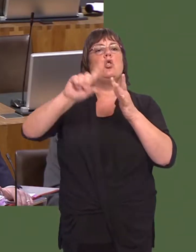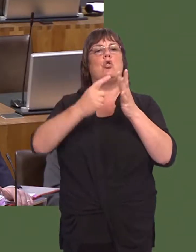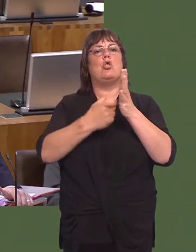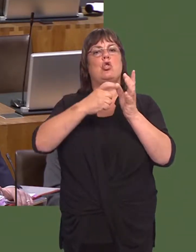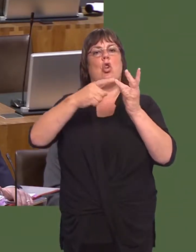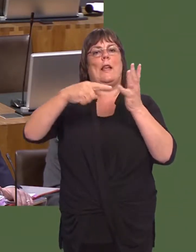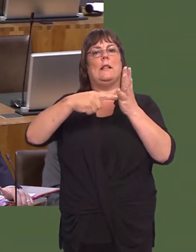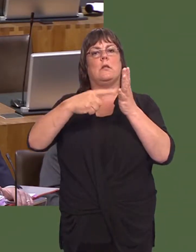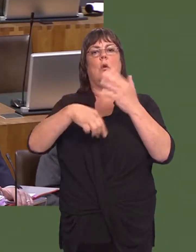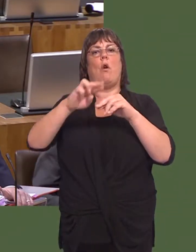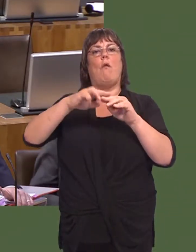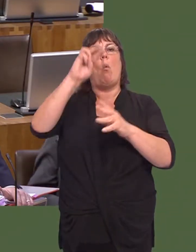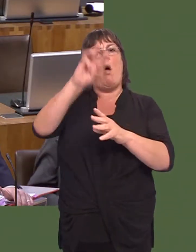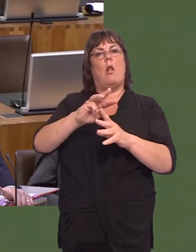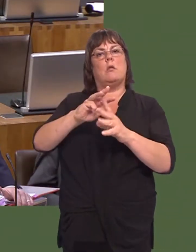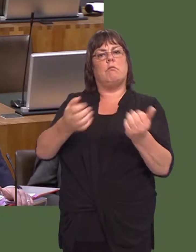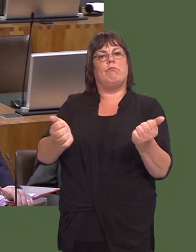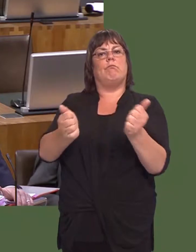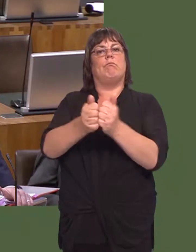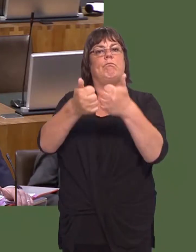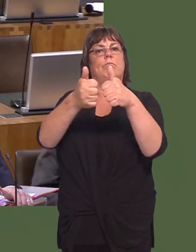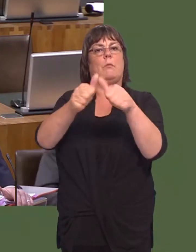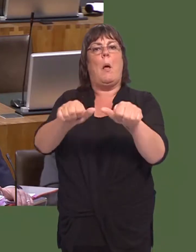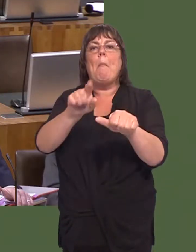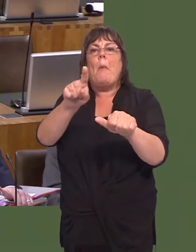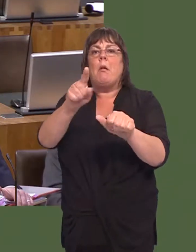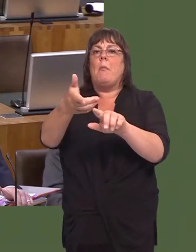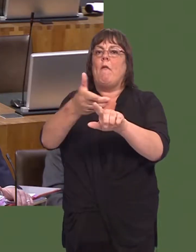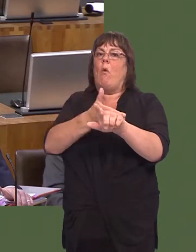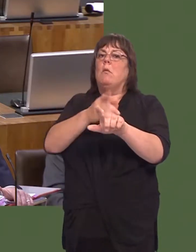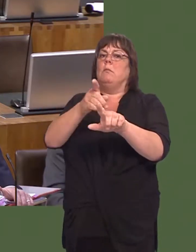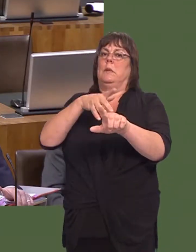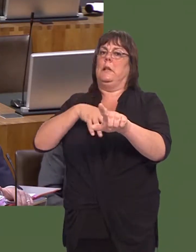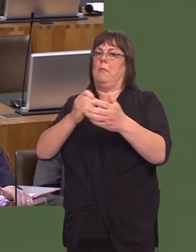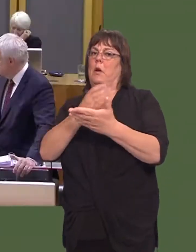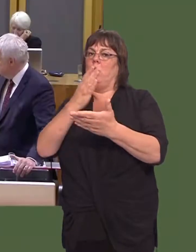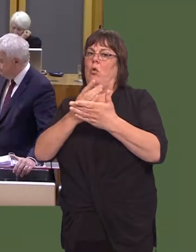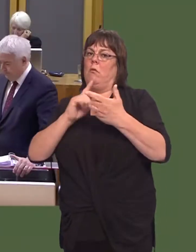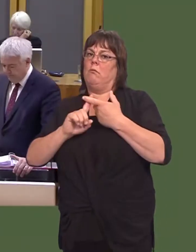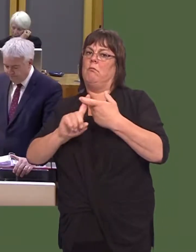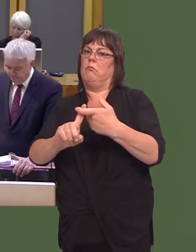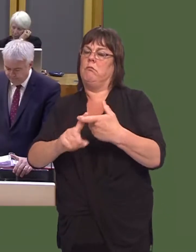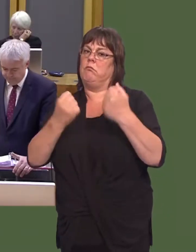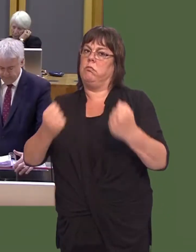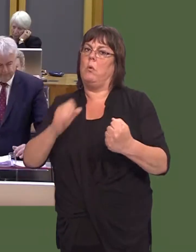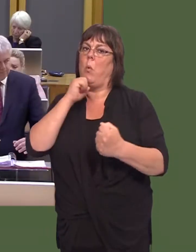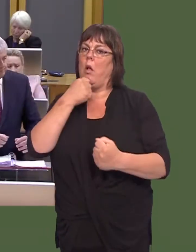to make sure that the model is robust, and thatís the point that weíre at now.